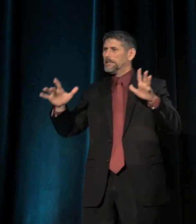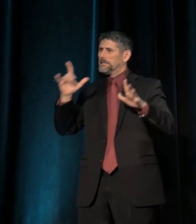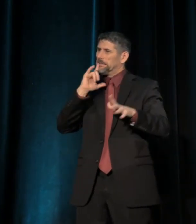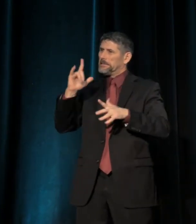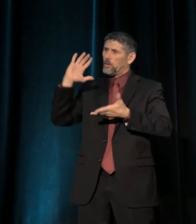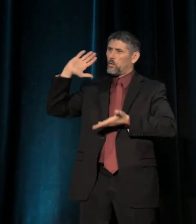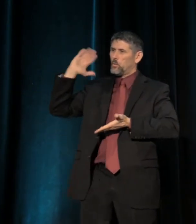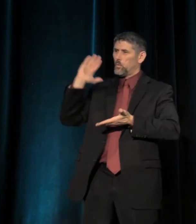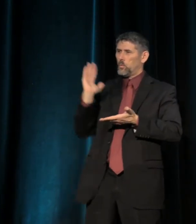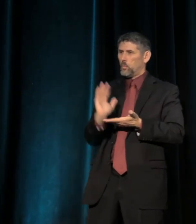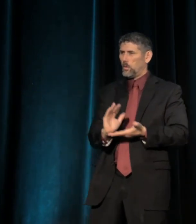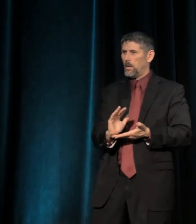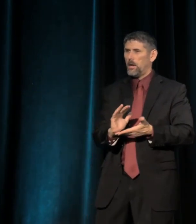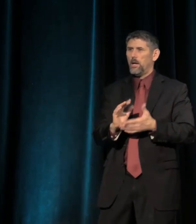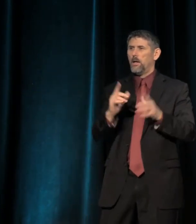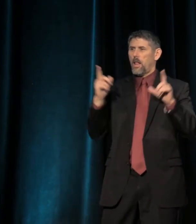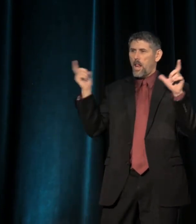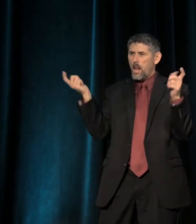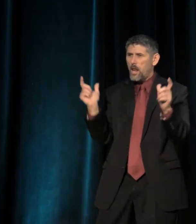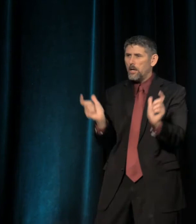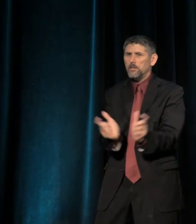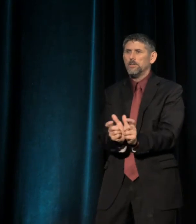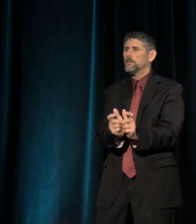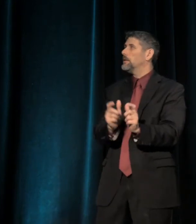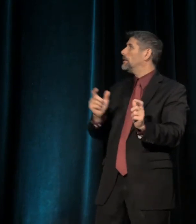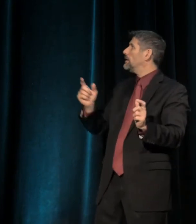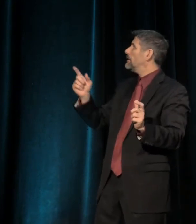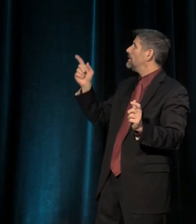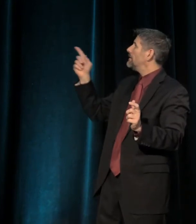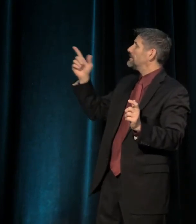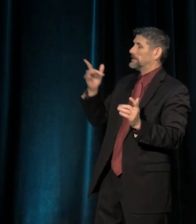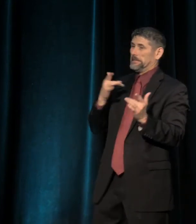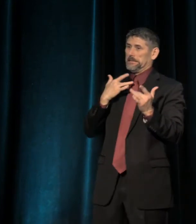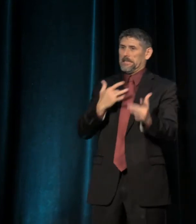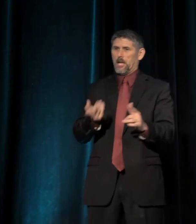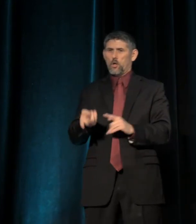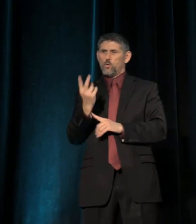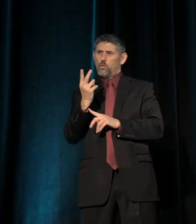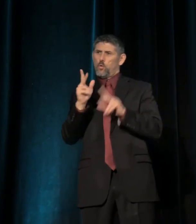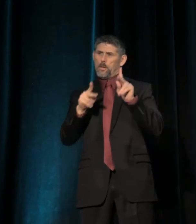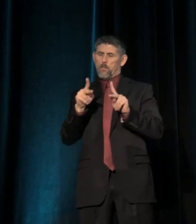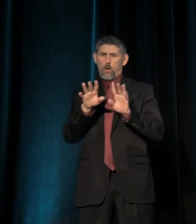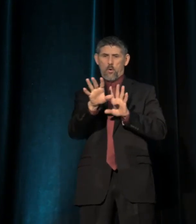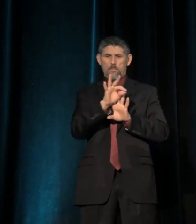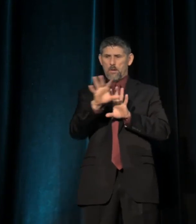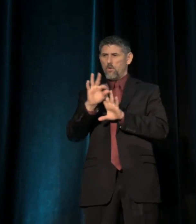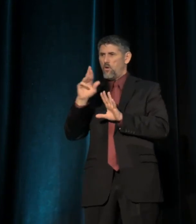It measures the diversity, the index, it's the likelihood that two people chosen at random from the same area